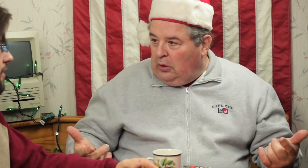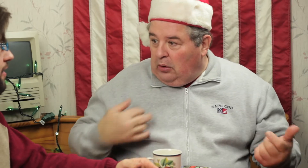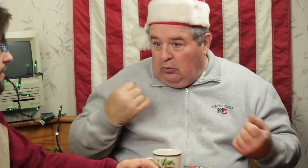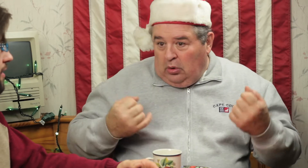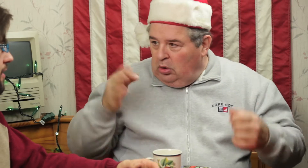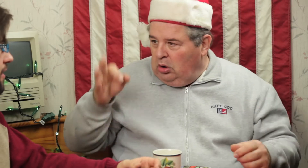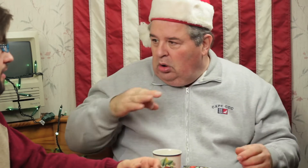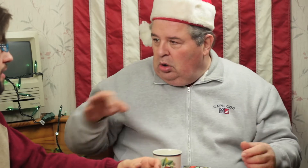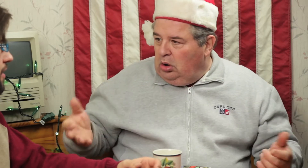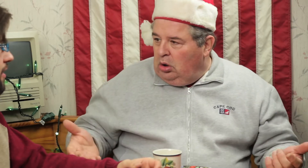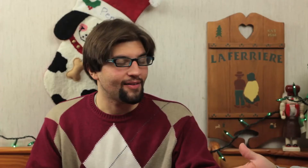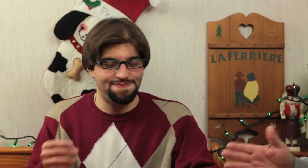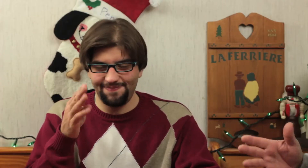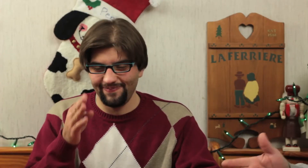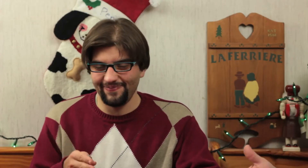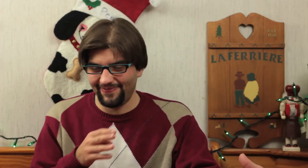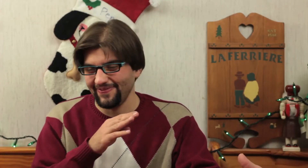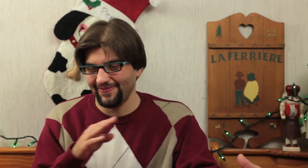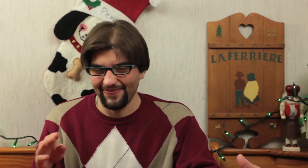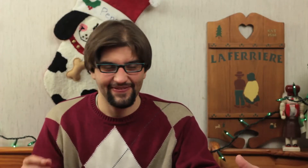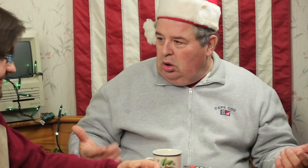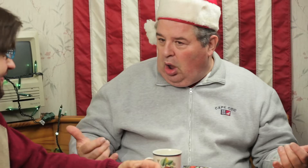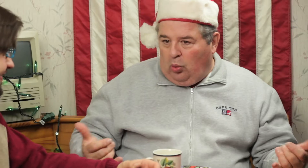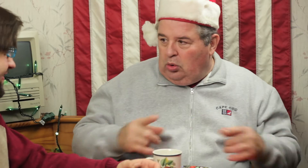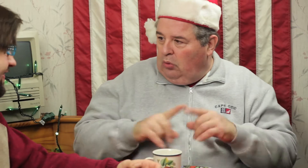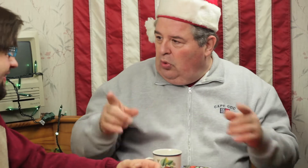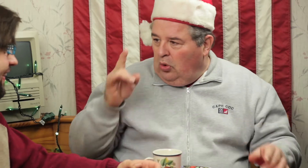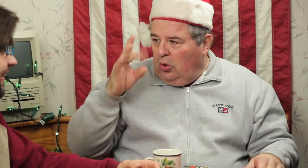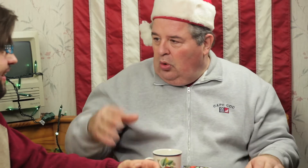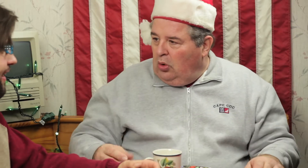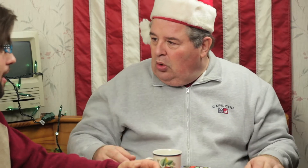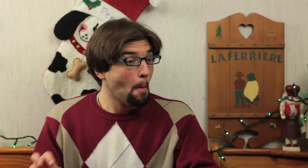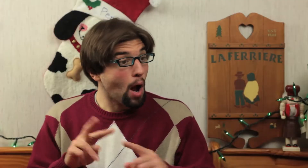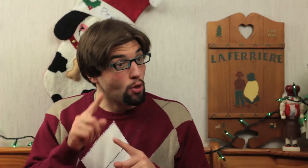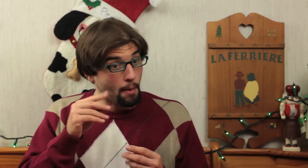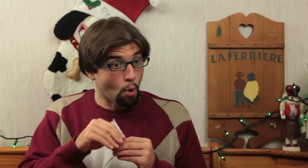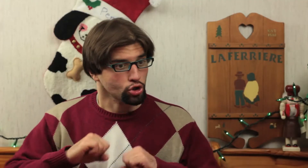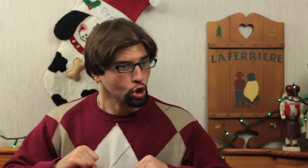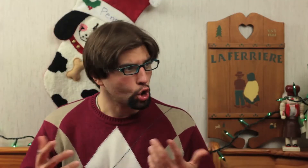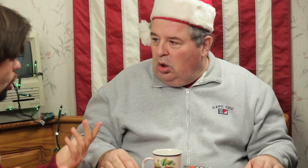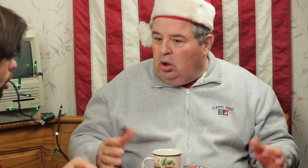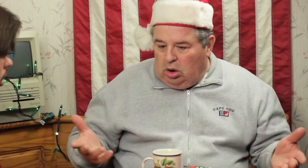If you drive? Bless you. Now it's different. Unbelievable. But do you think it's more secure?